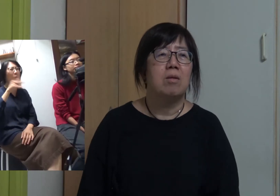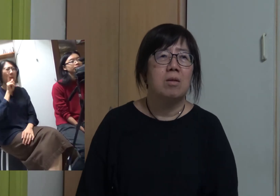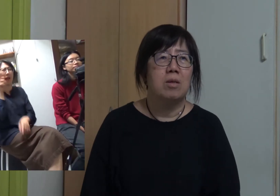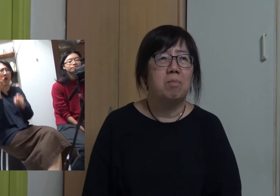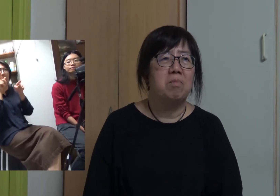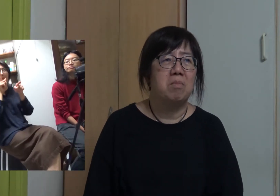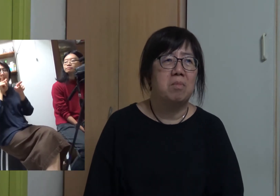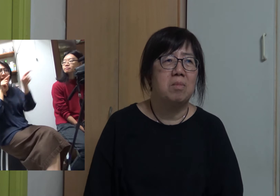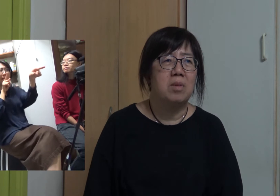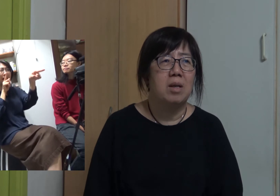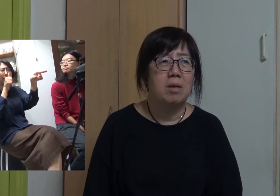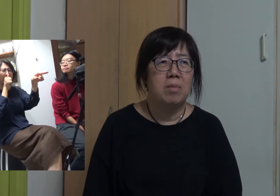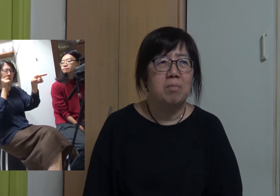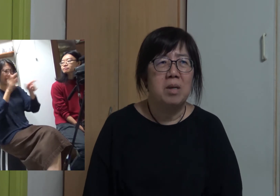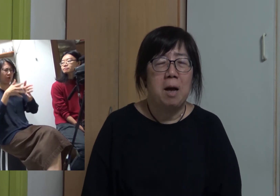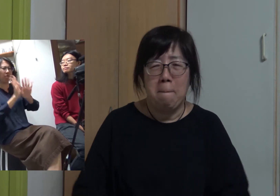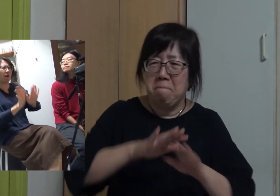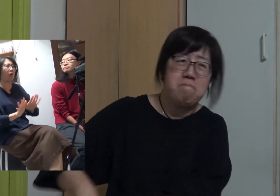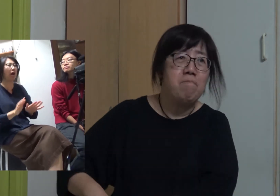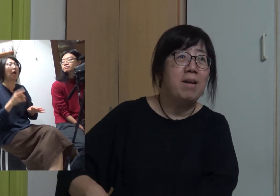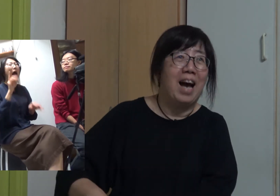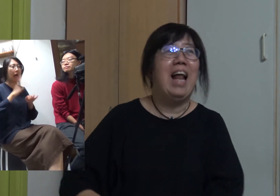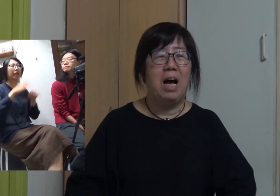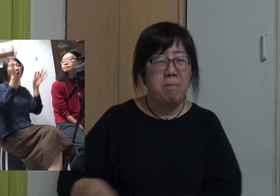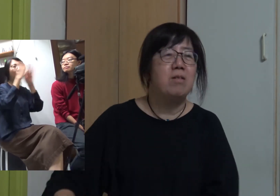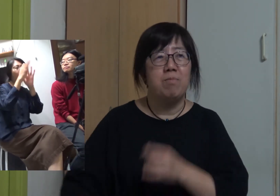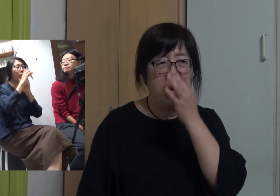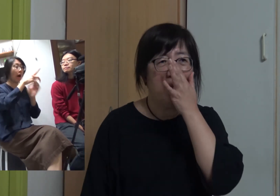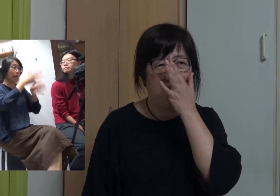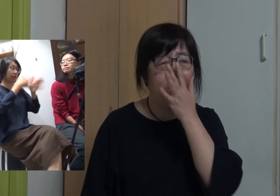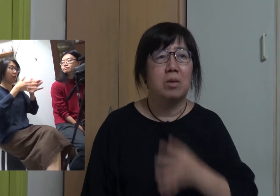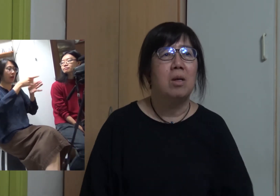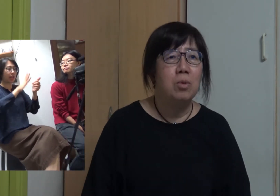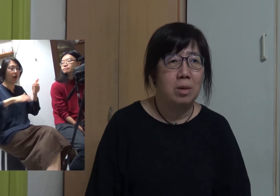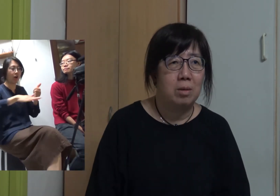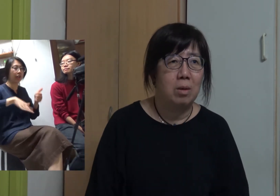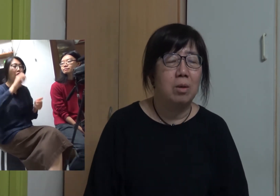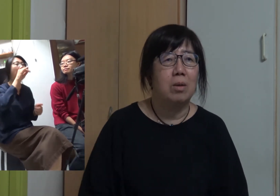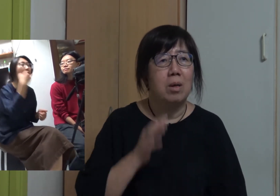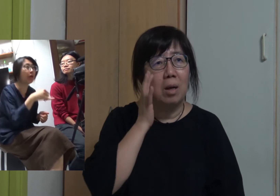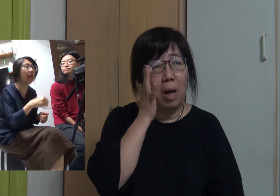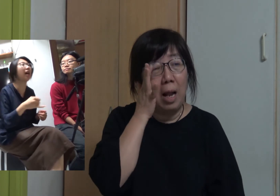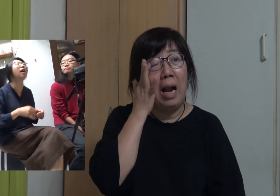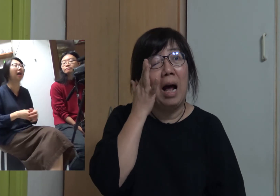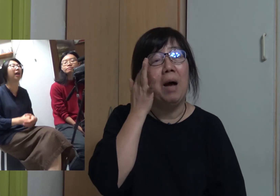Hoi Yan: When you were young, your parents didn't allow you to use sign language Yuet Sheung: No, they didn't Hoi Yan: They thought it would affect your speaking